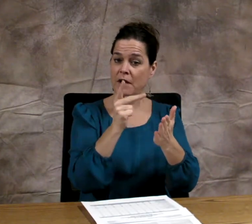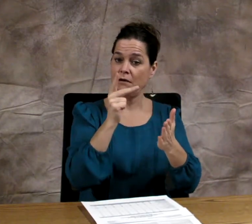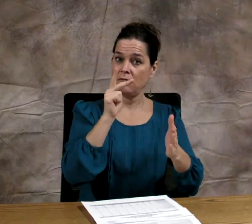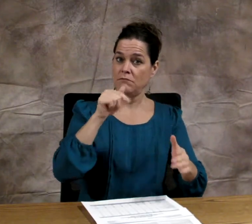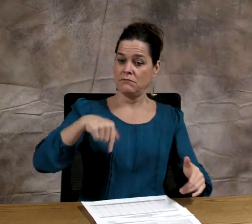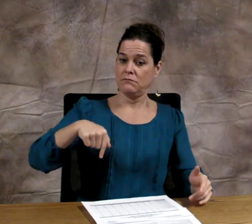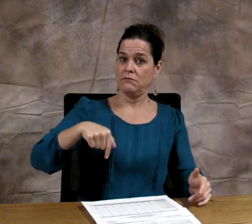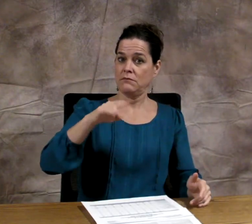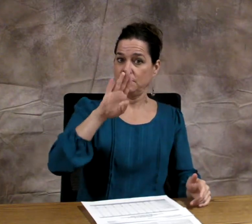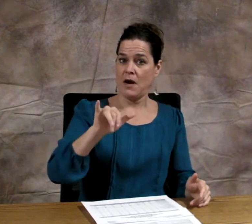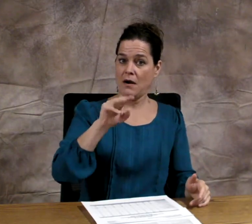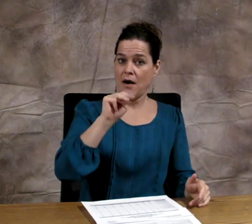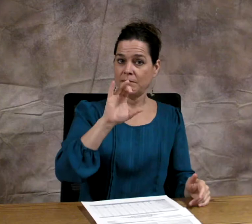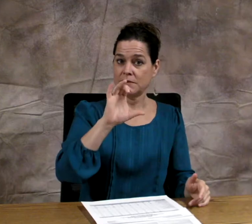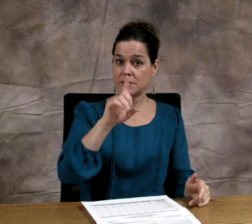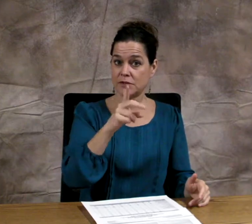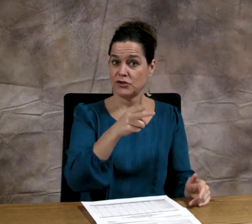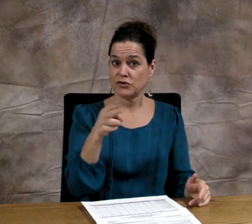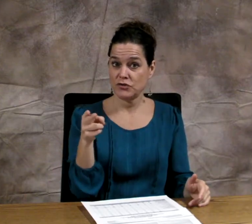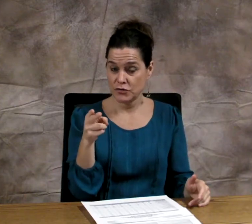approved by MCDHH.